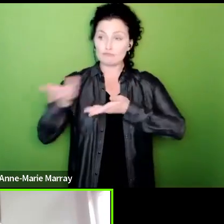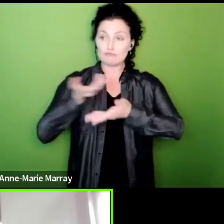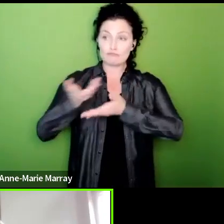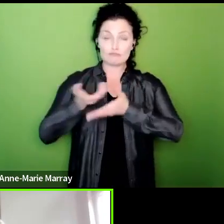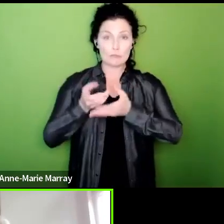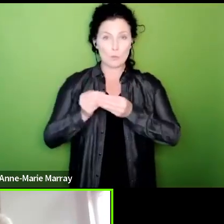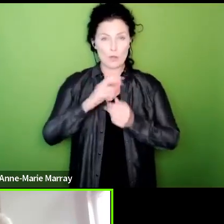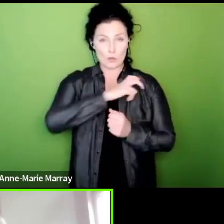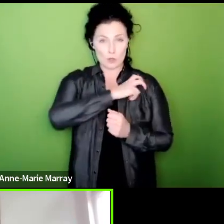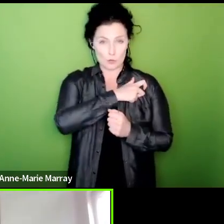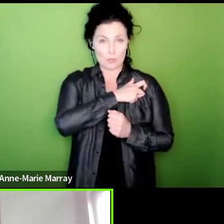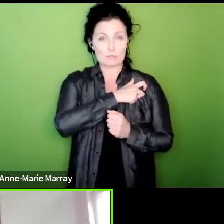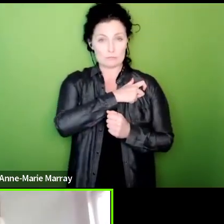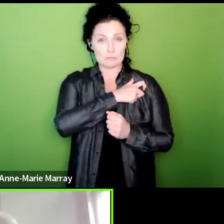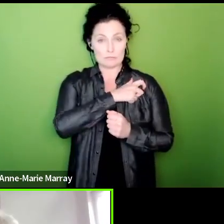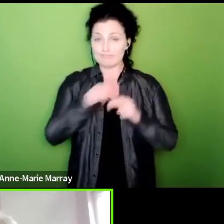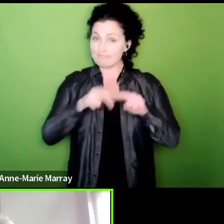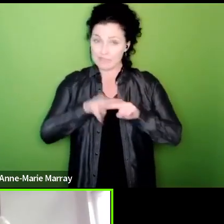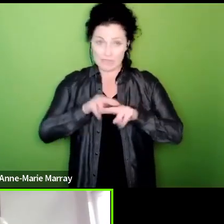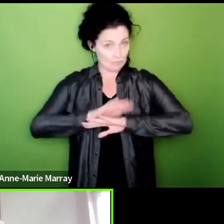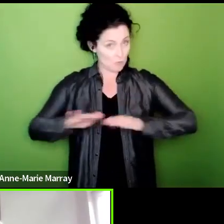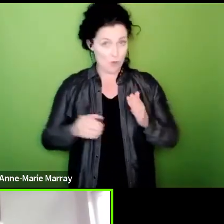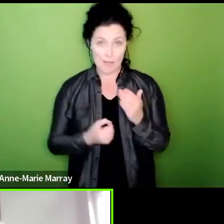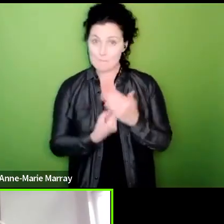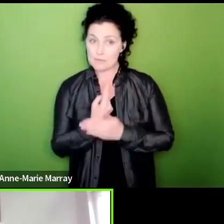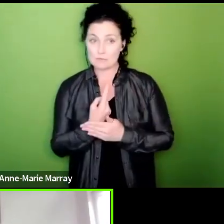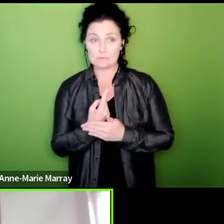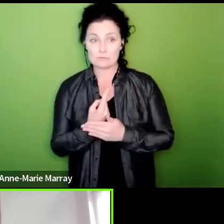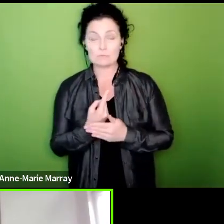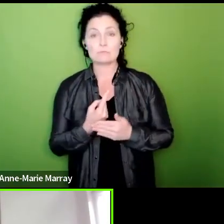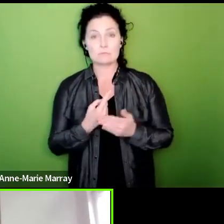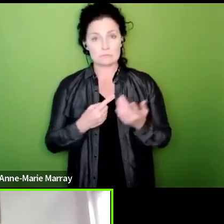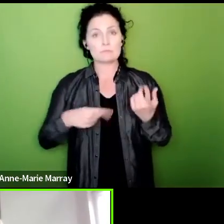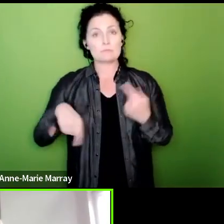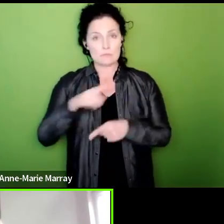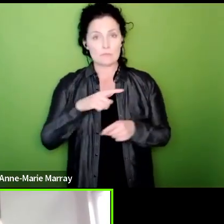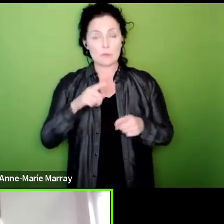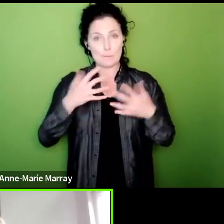and in the event that that does not happen we have already made arrangements that your